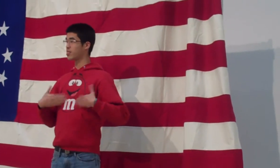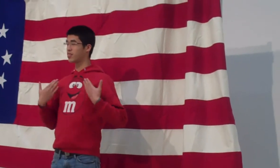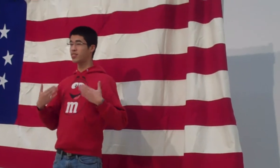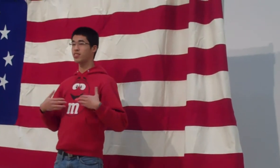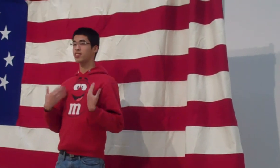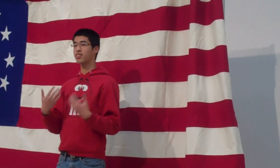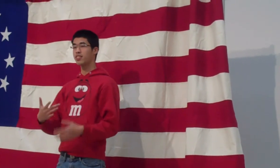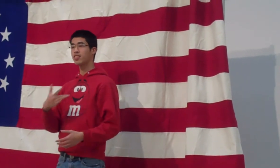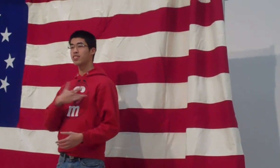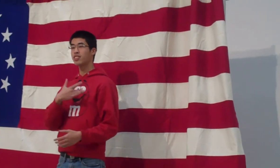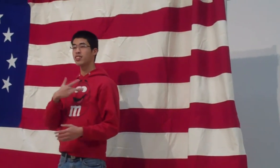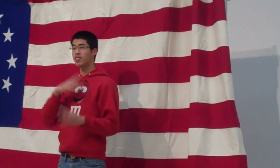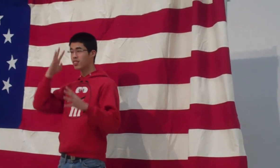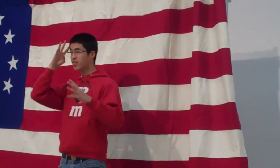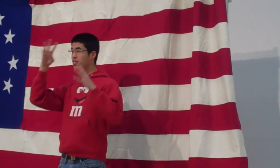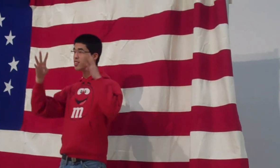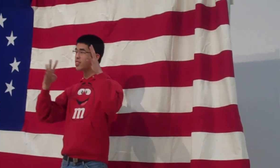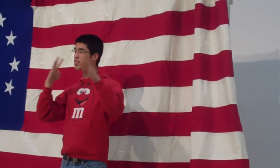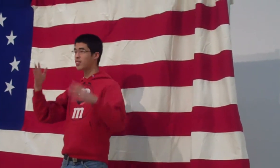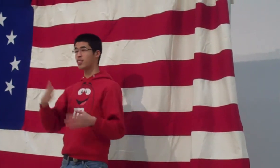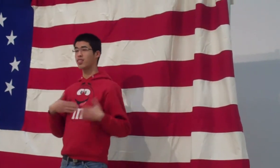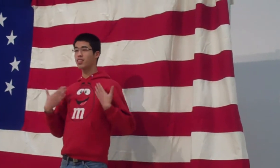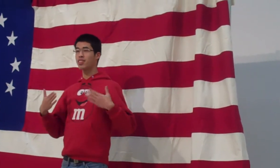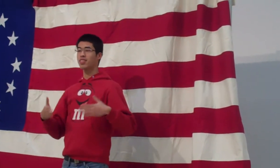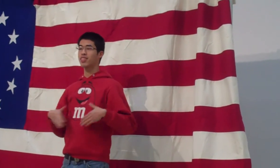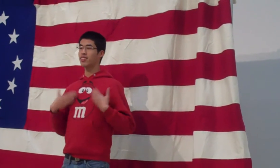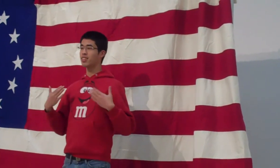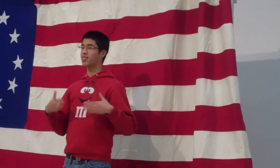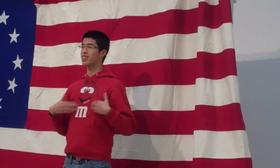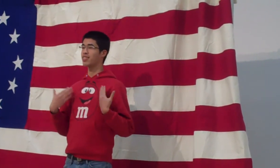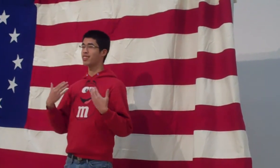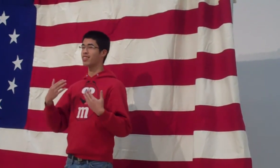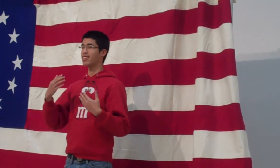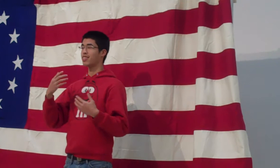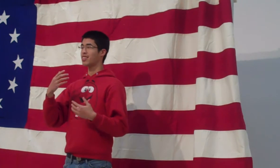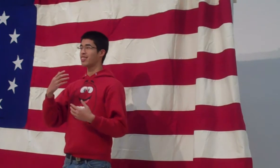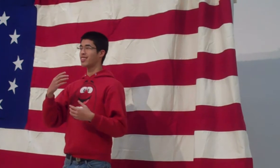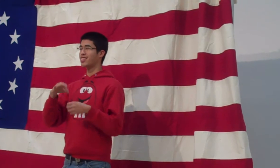The mind chases happiness. The heart creates happiness.